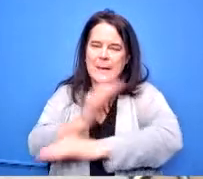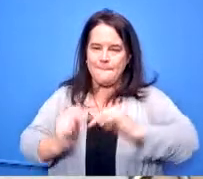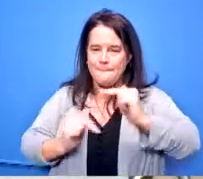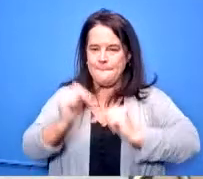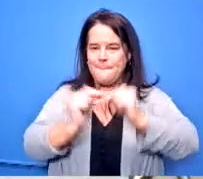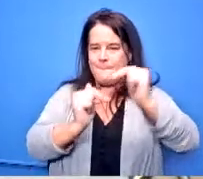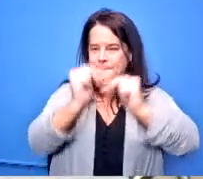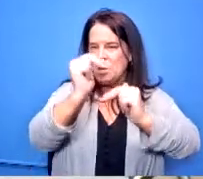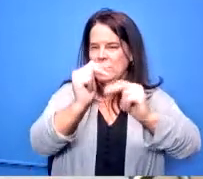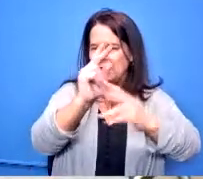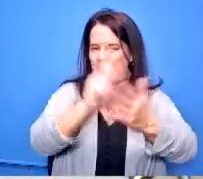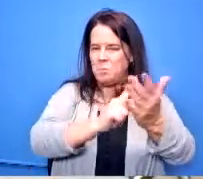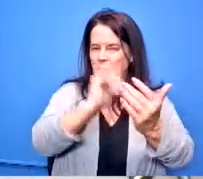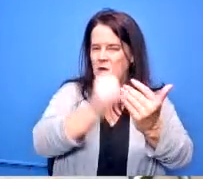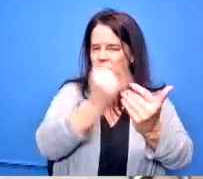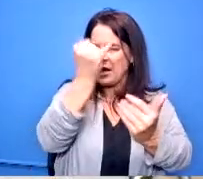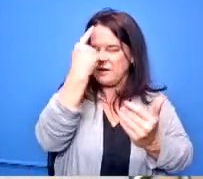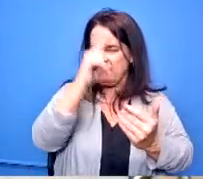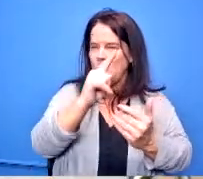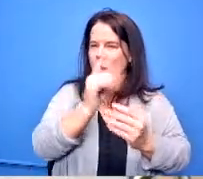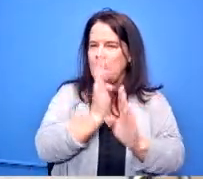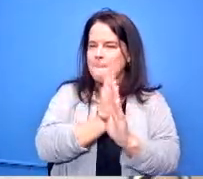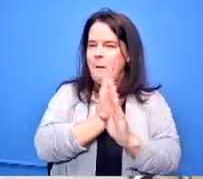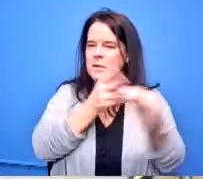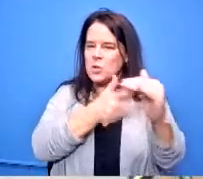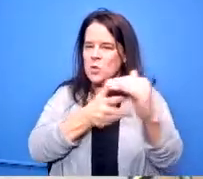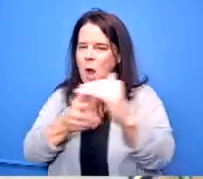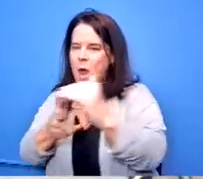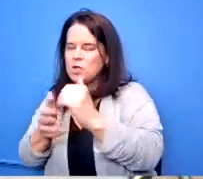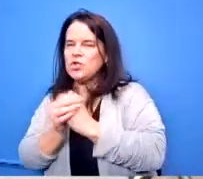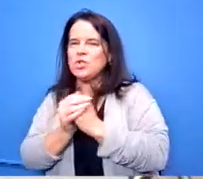that they have to monitor that one they'll do that internally there won't be an owner's rep but